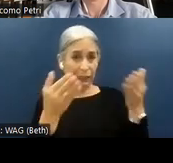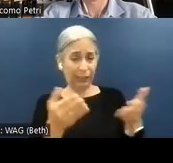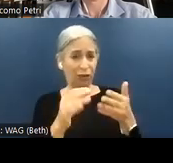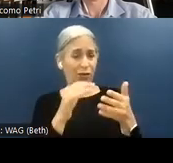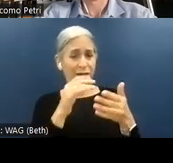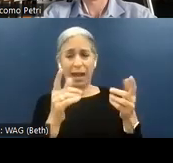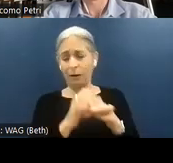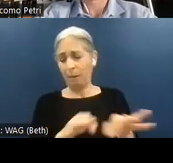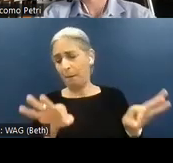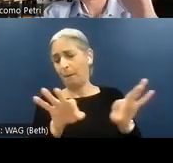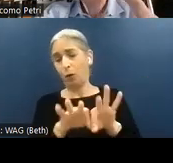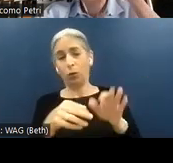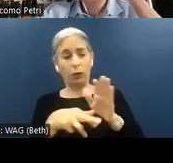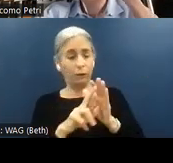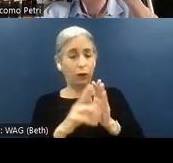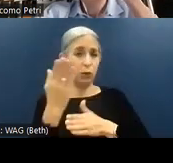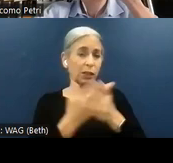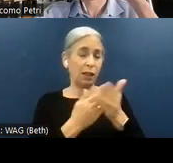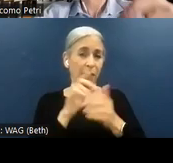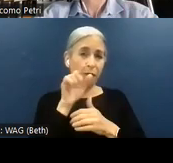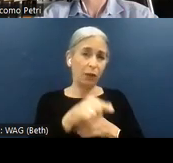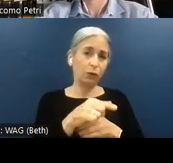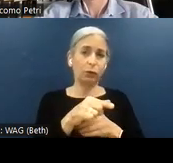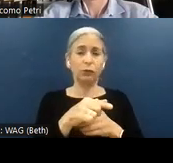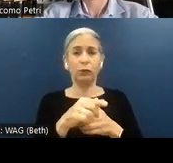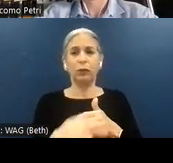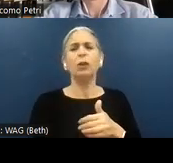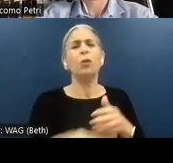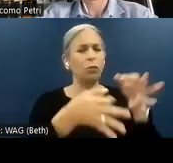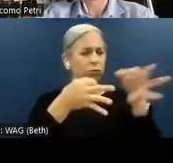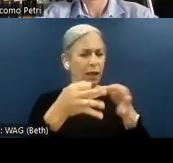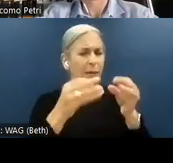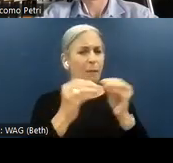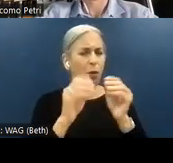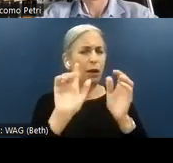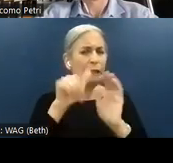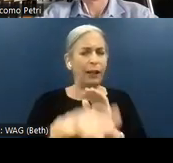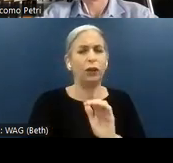We will review a couple of details with Giacomo in a few minutes. But the importance of listing